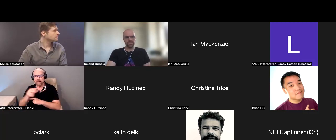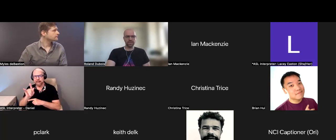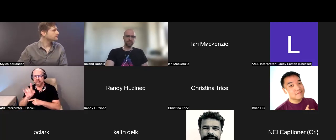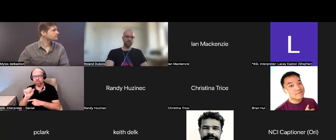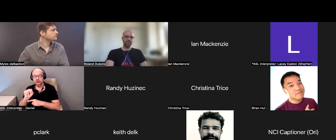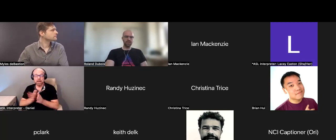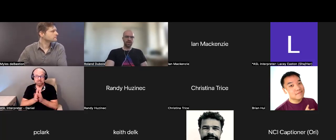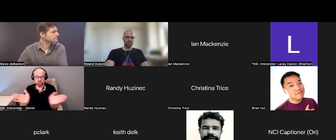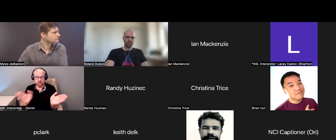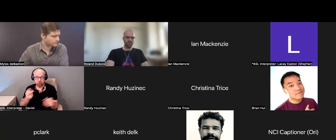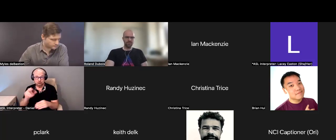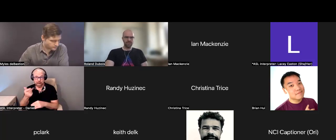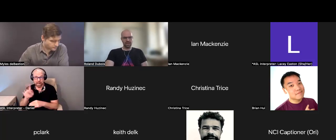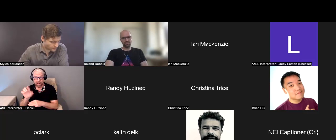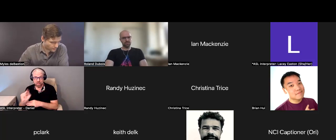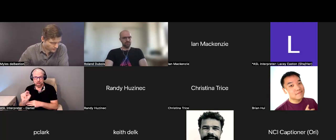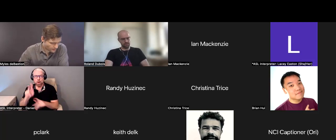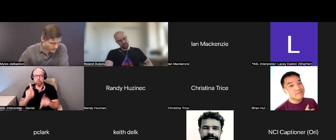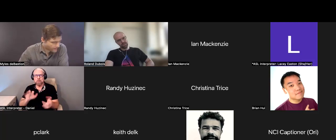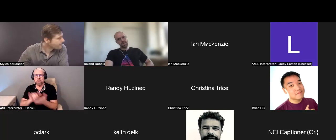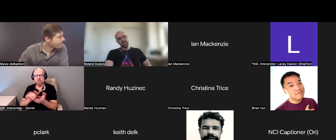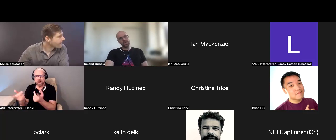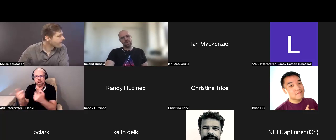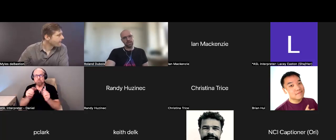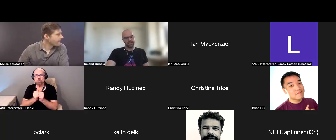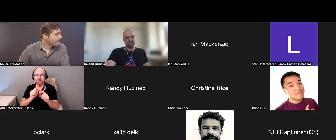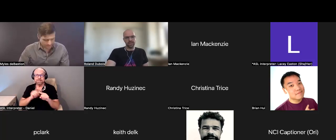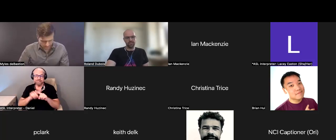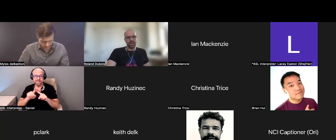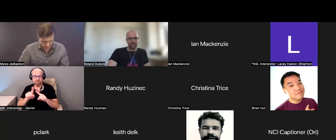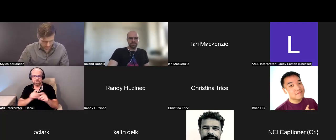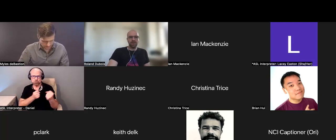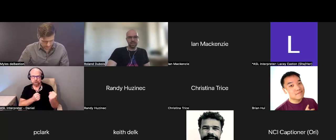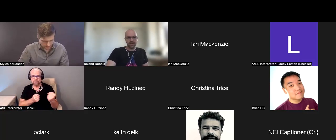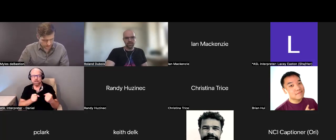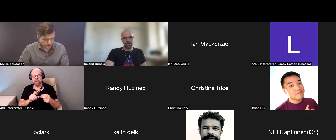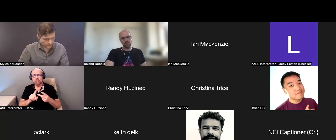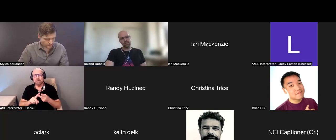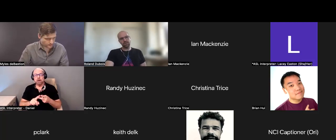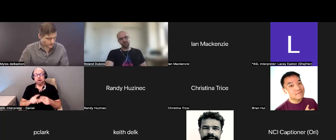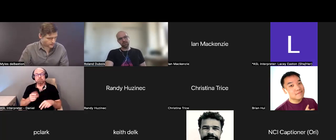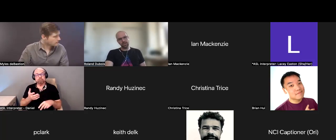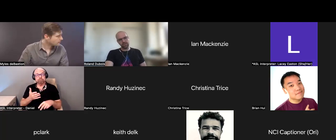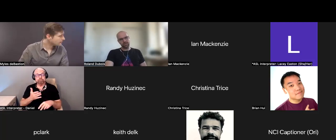there are people that come with different kinds of strength. As far as I know, the recruiting